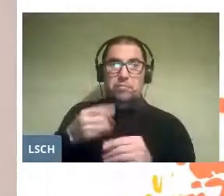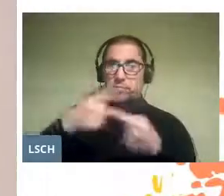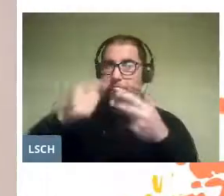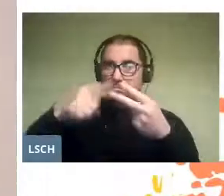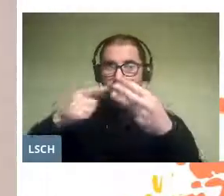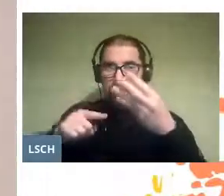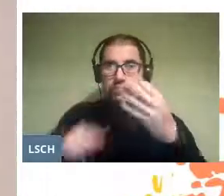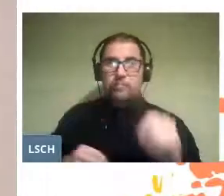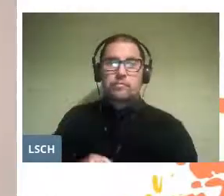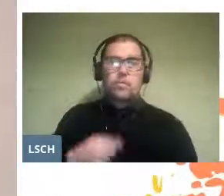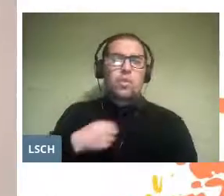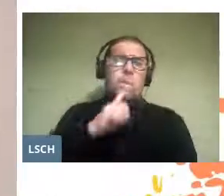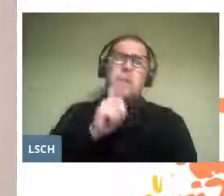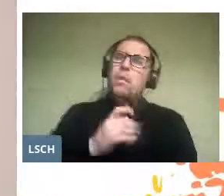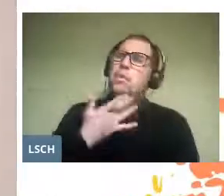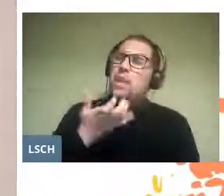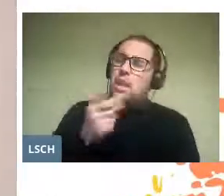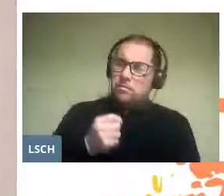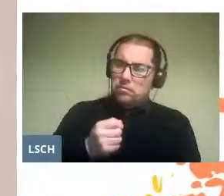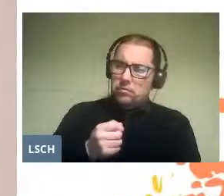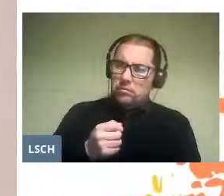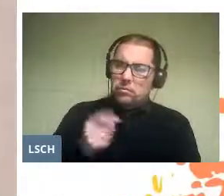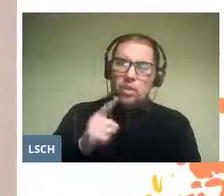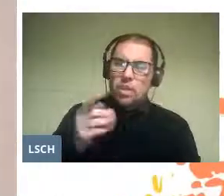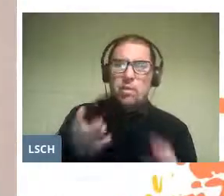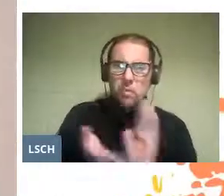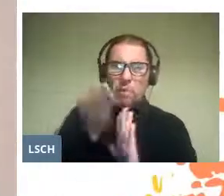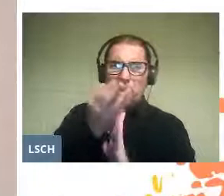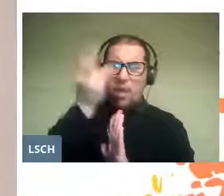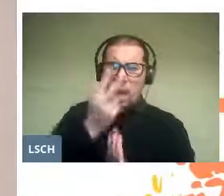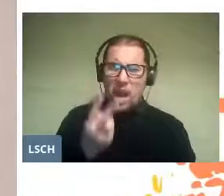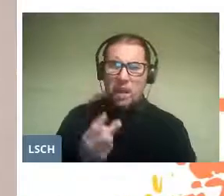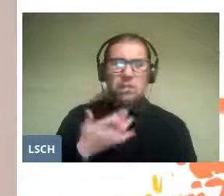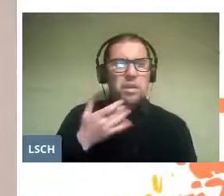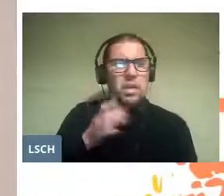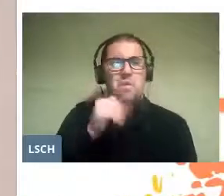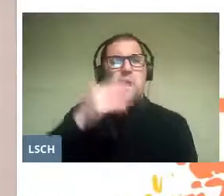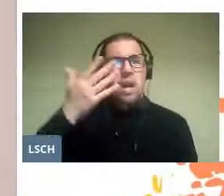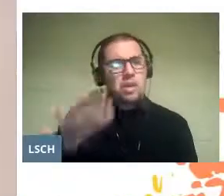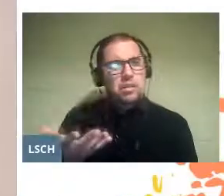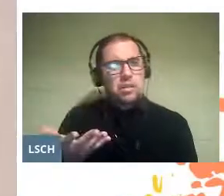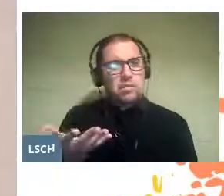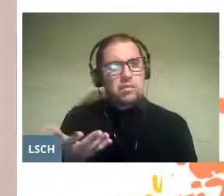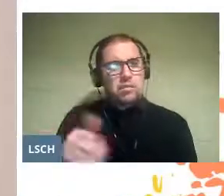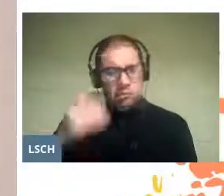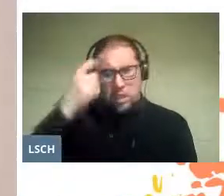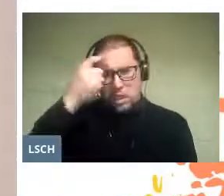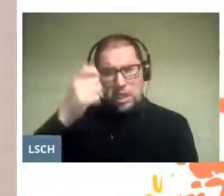One wonders why this art is not cultivated with the frequency and seriousness that one would expect.